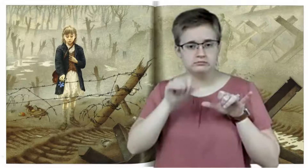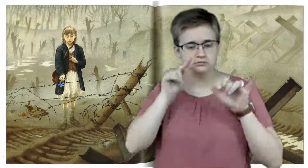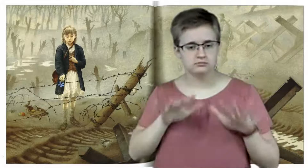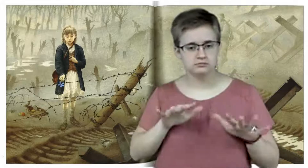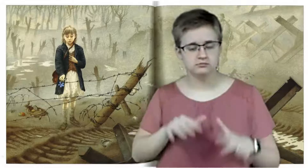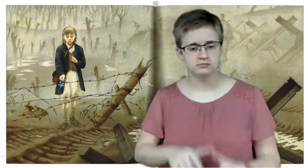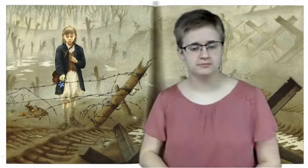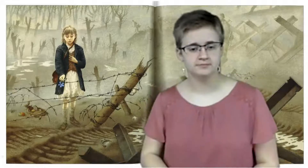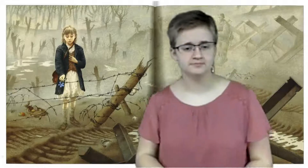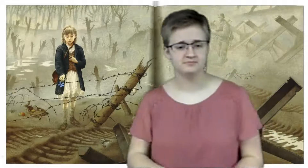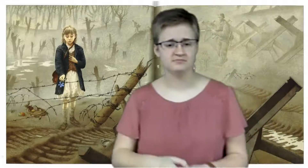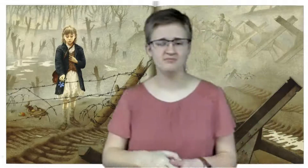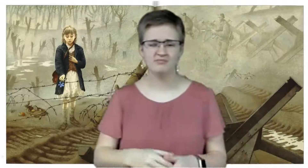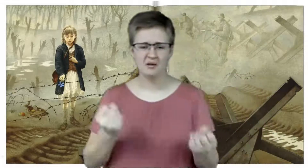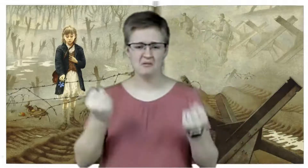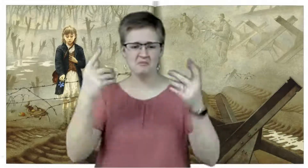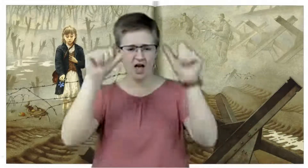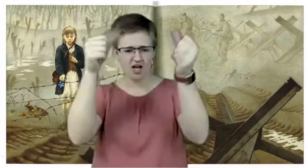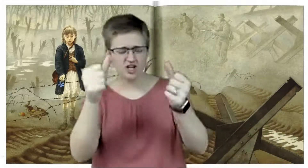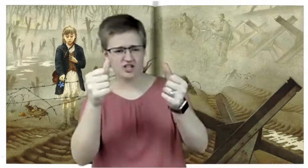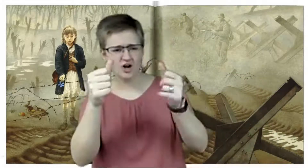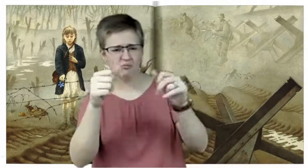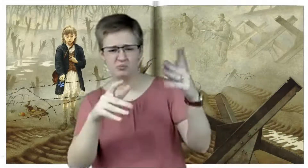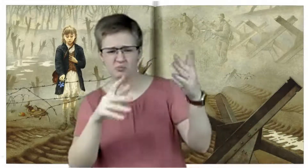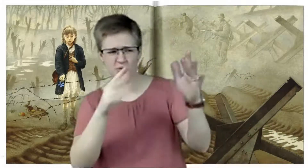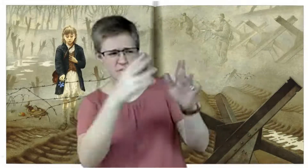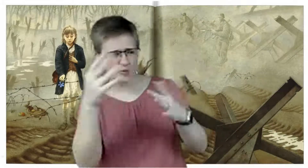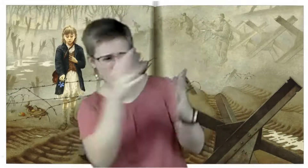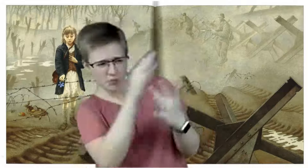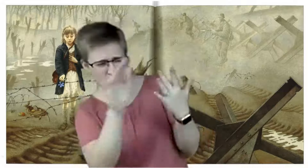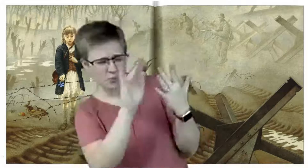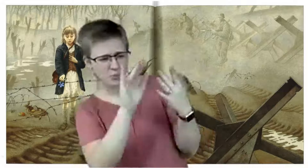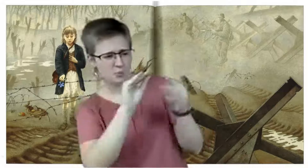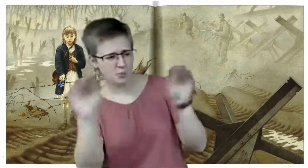Shadows were moving between the trees. It was hard to see them.